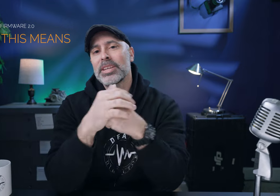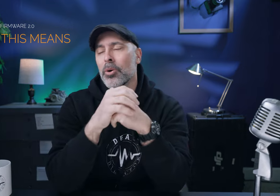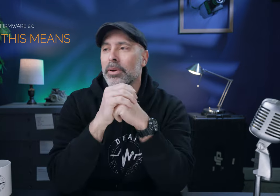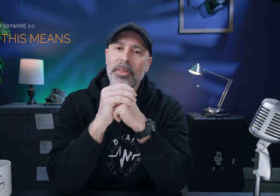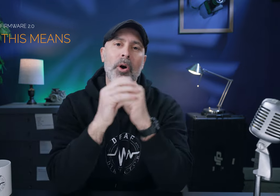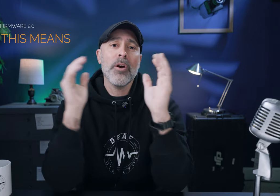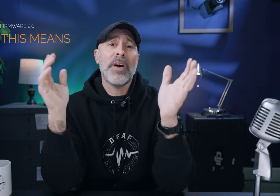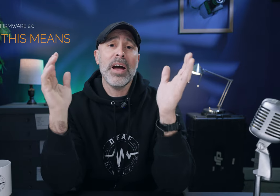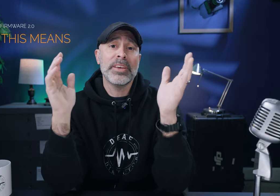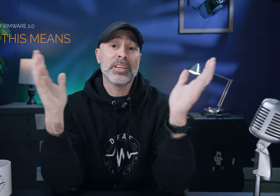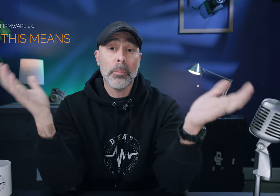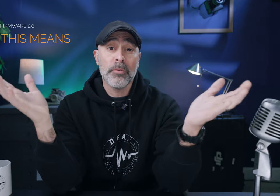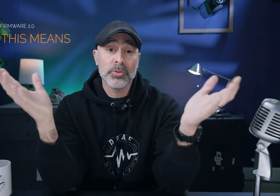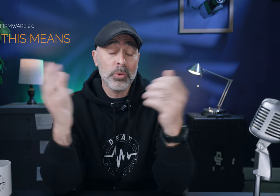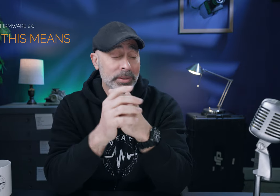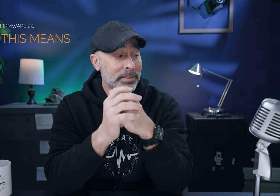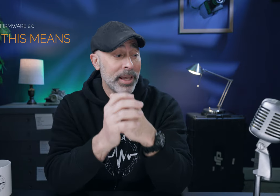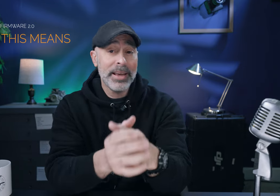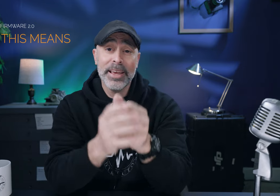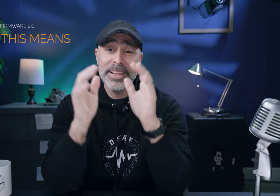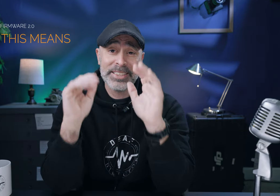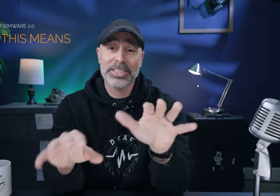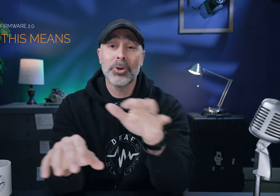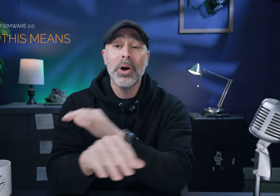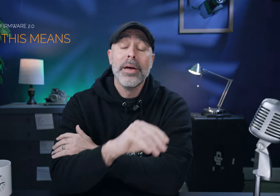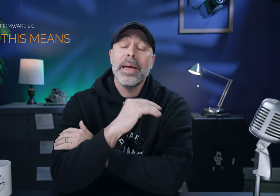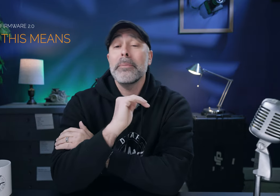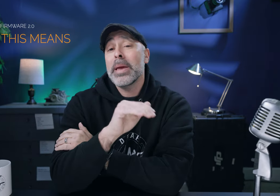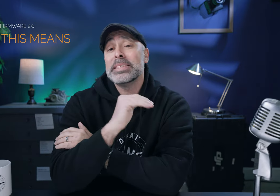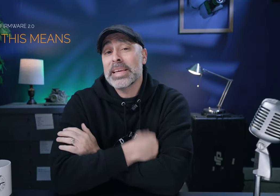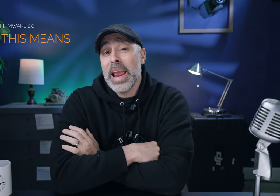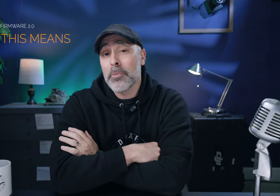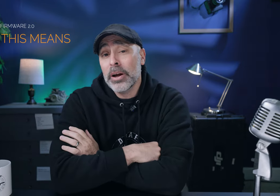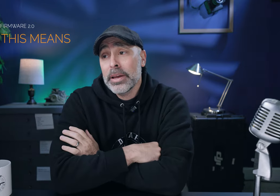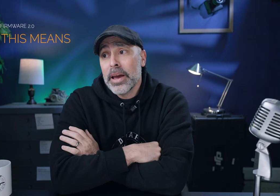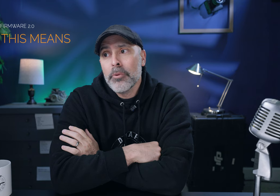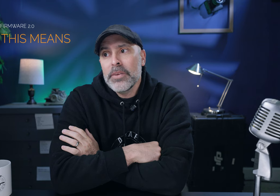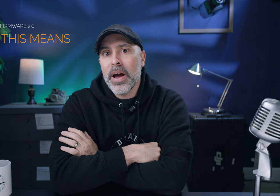you know even though the R5 is a couple of years old it's it is still an amazing camera and really